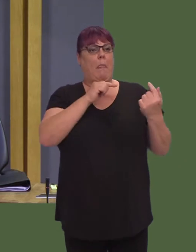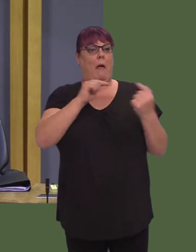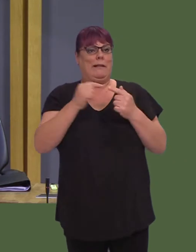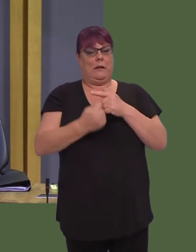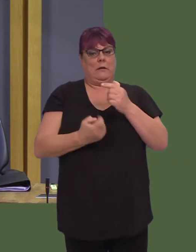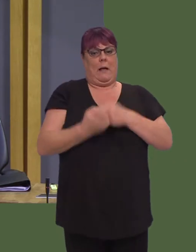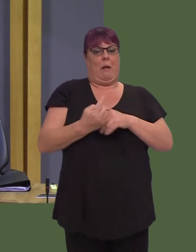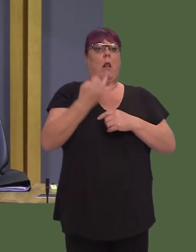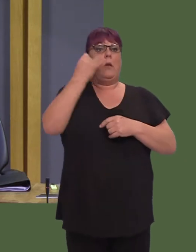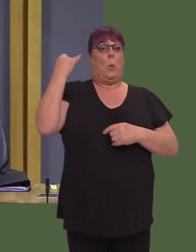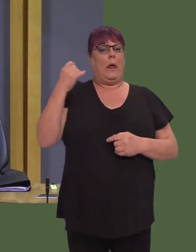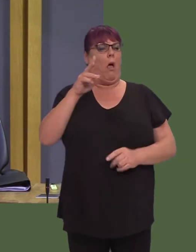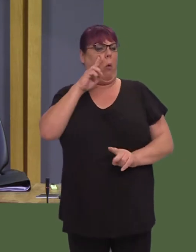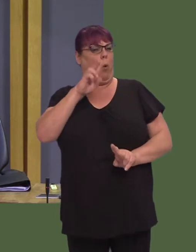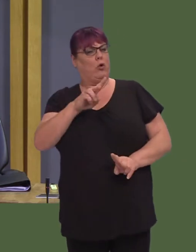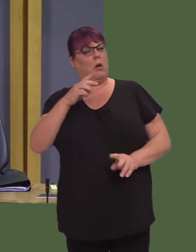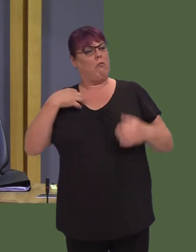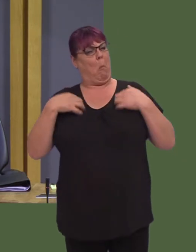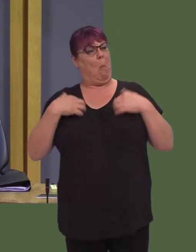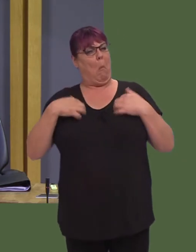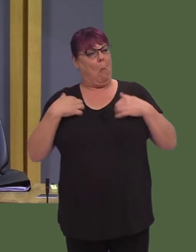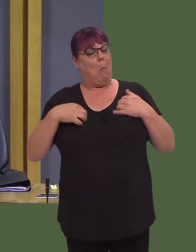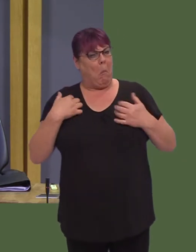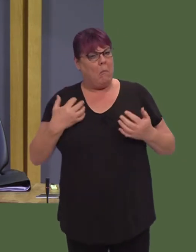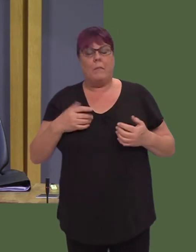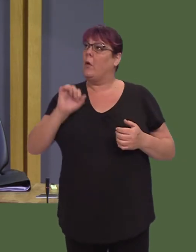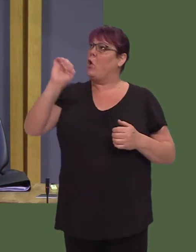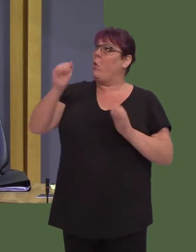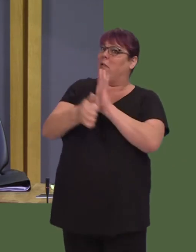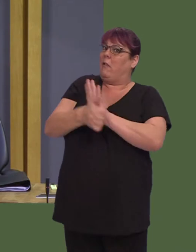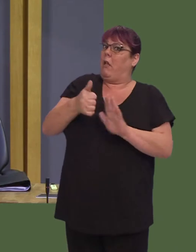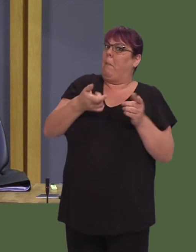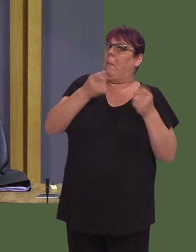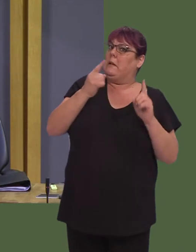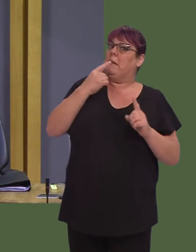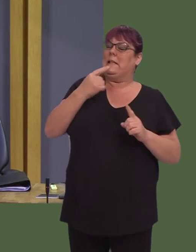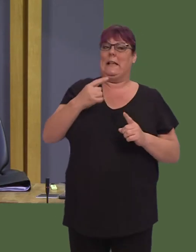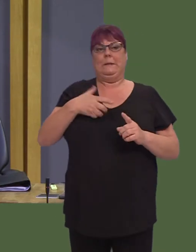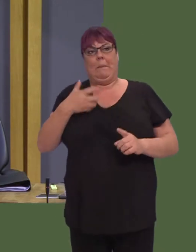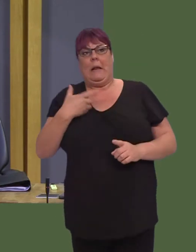made for interesting reading. Your skills Minister complained about the cuts to adult education.